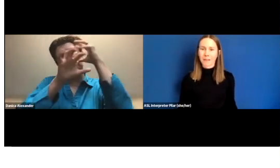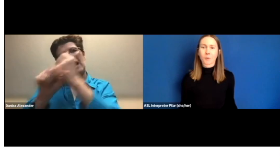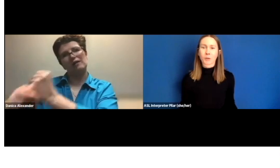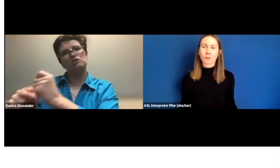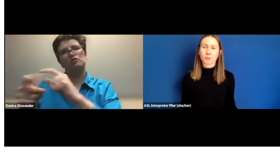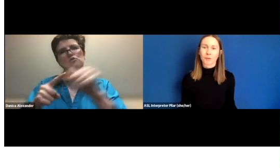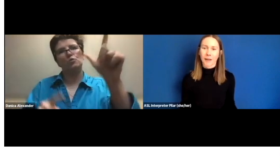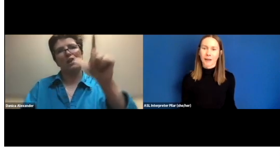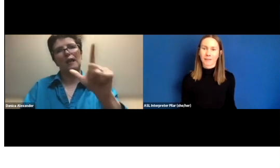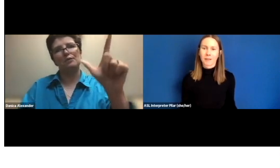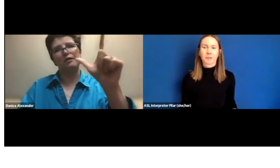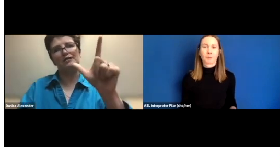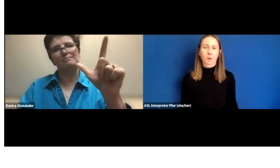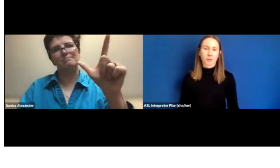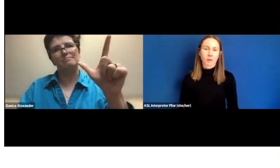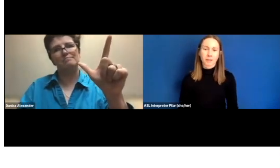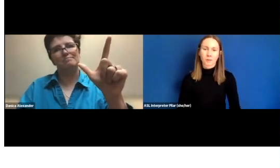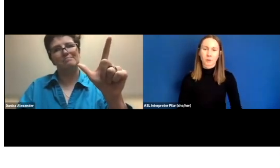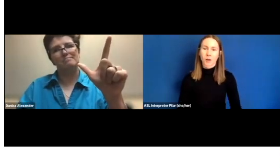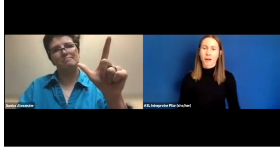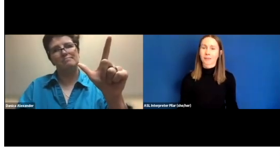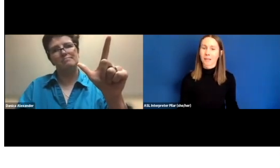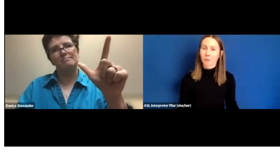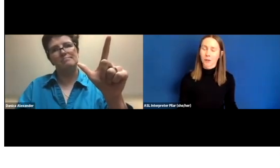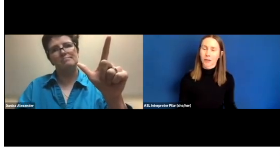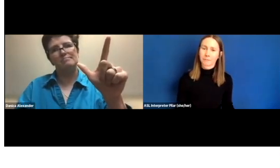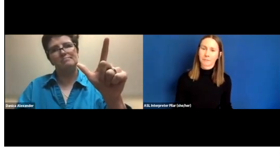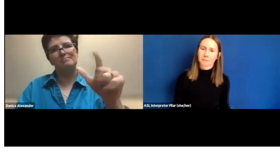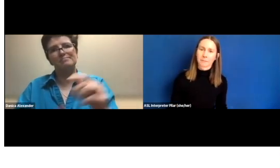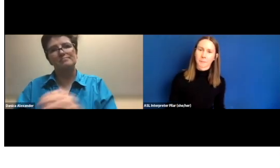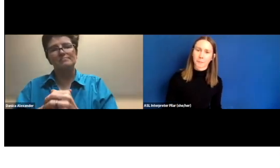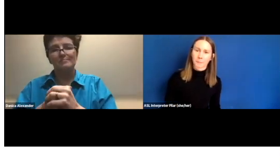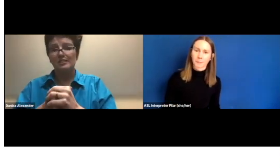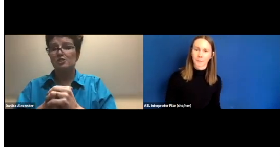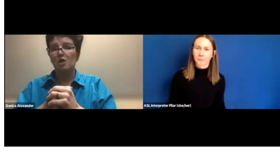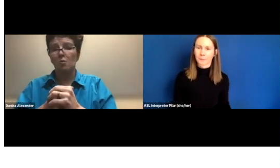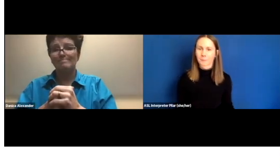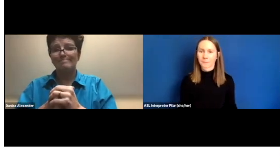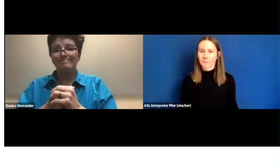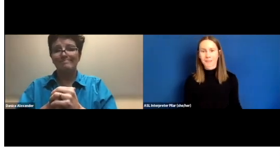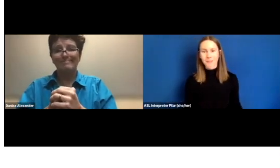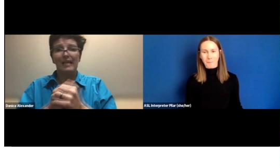The more you do that, the more attractive you are as a library.